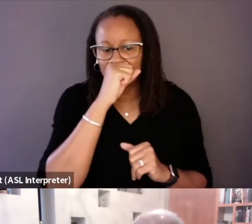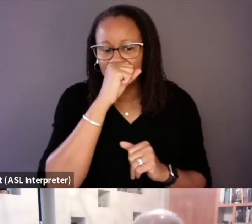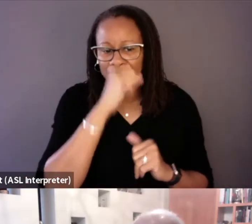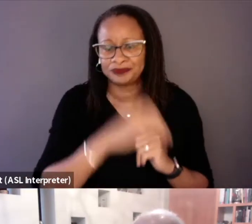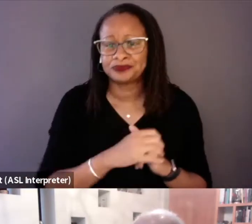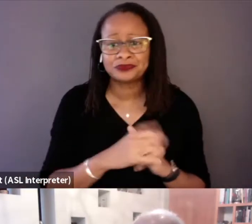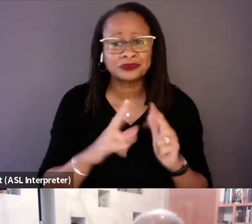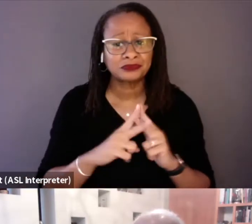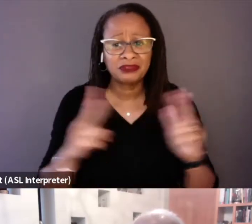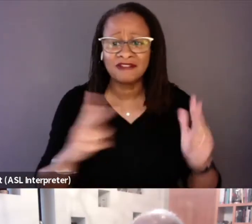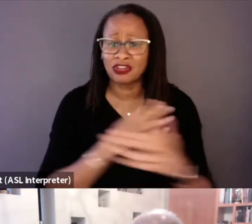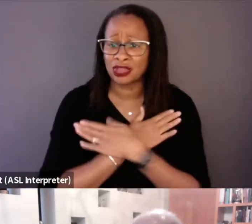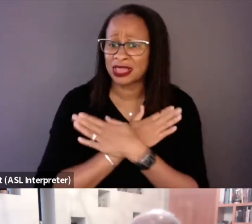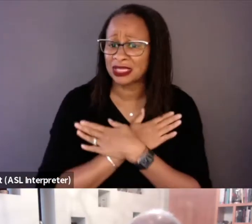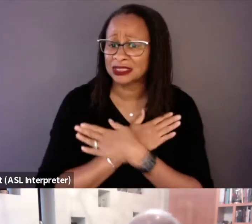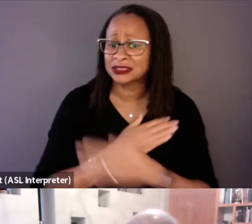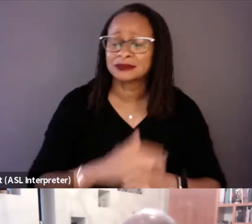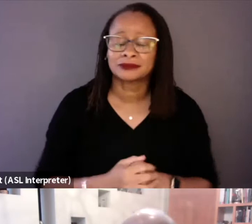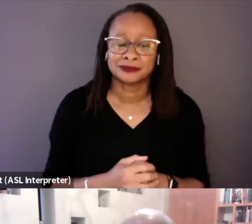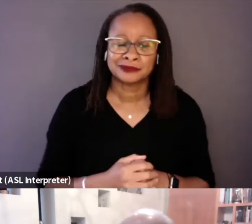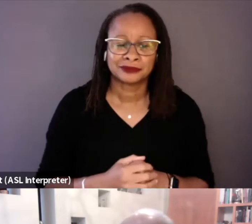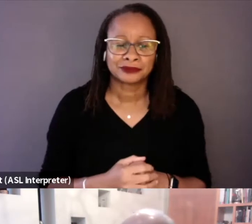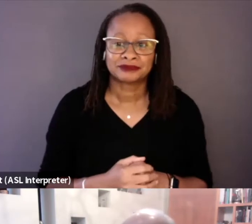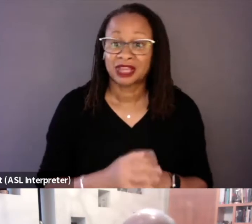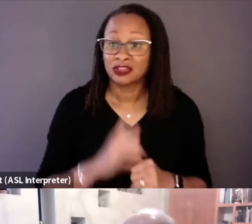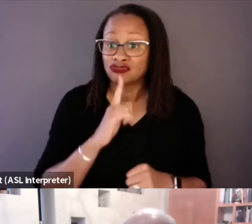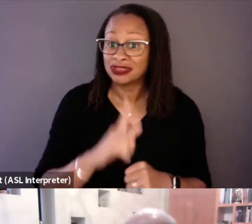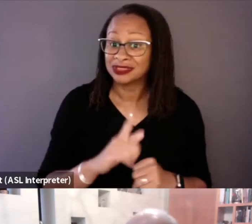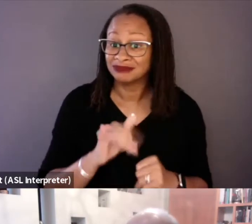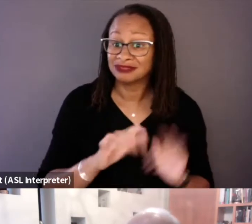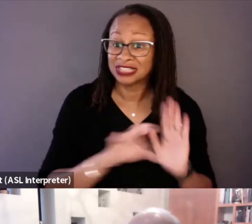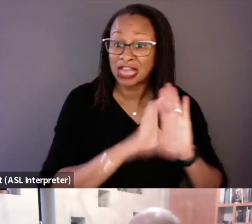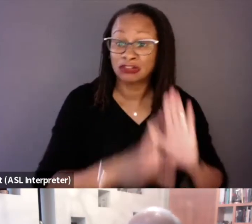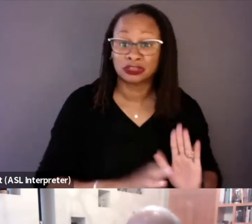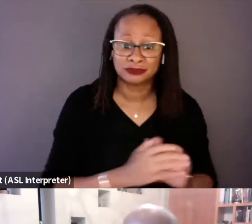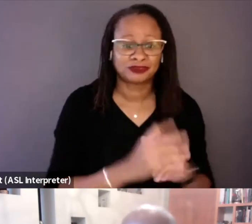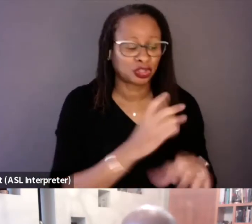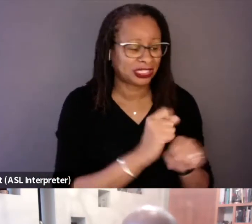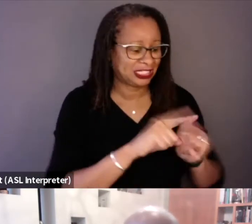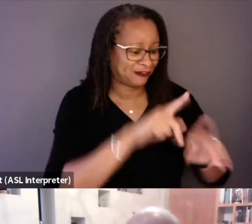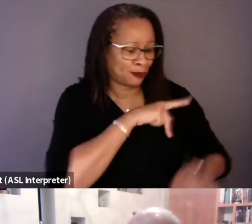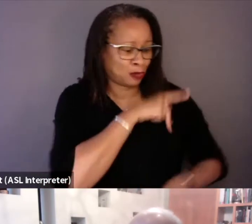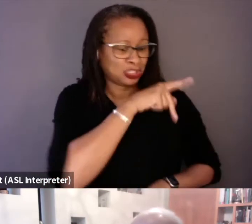And they're actually characters. You get different personalities out of different people.